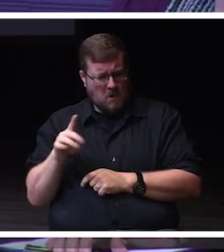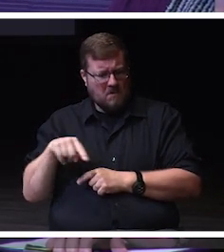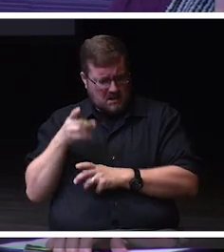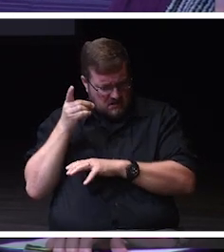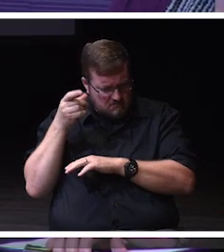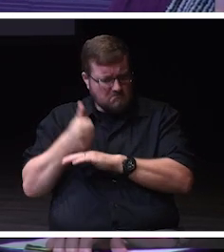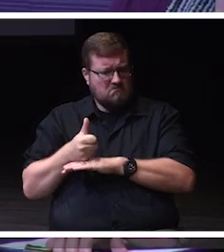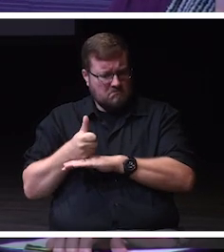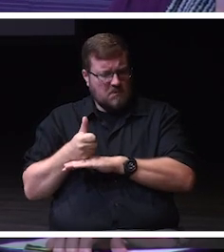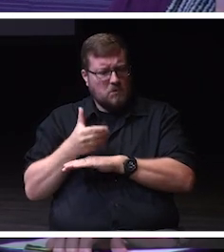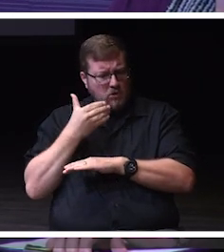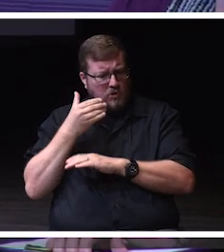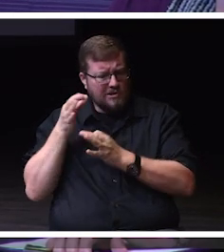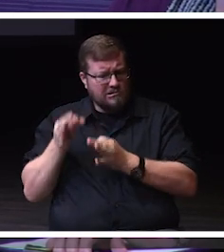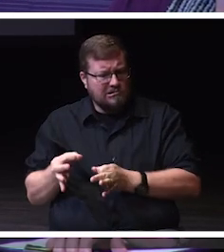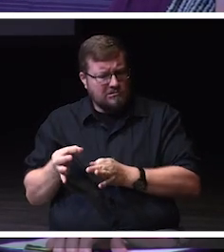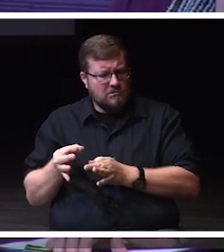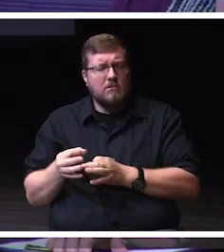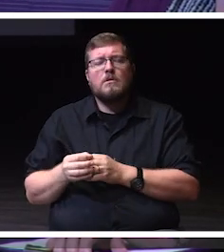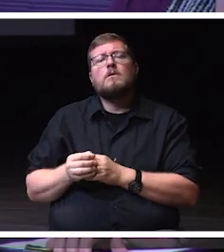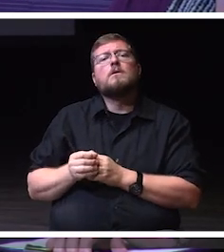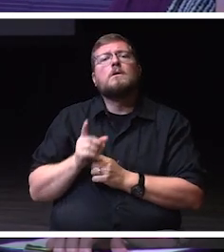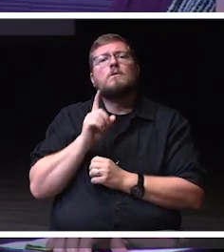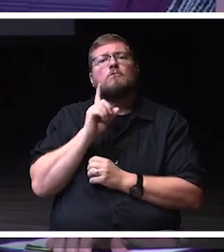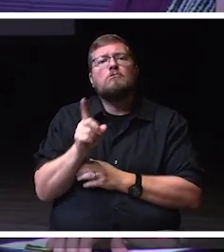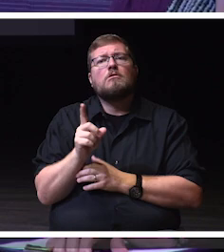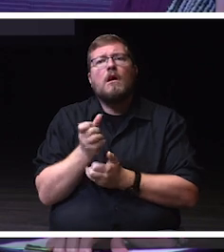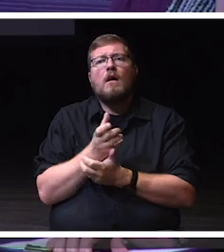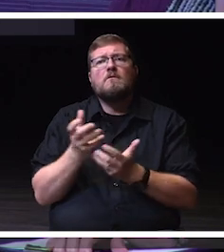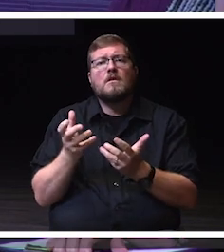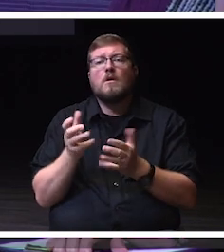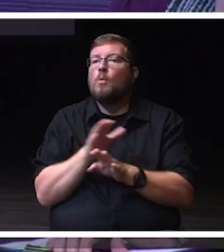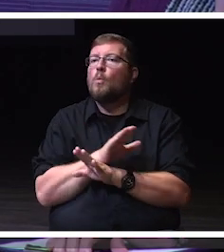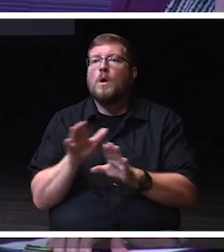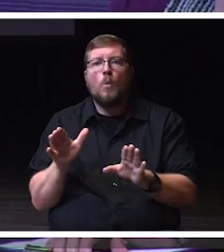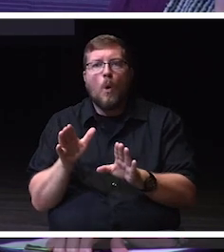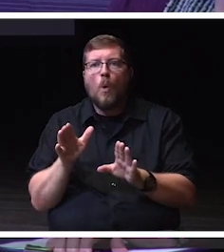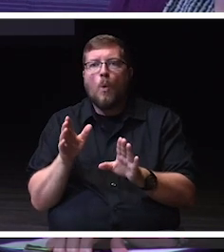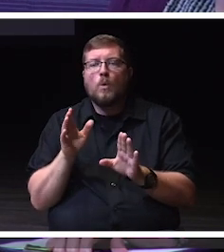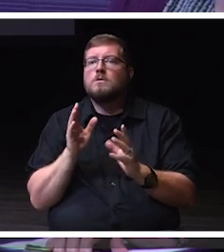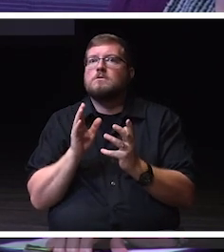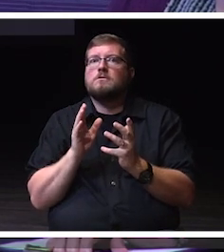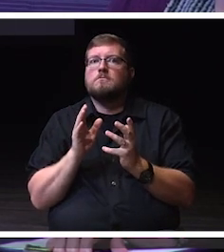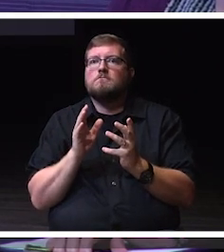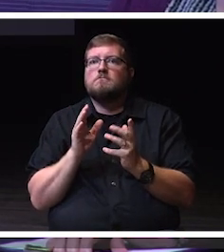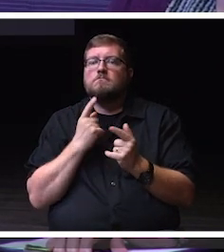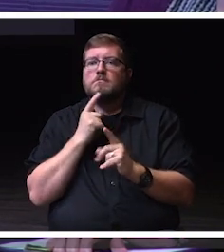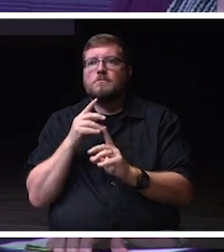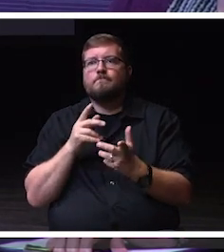Now, in all of this, we will never take our eyes away, will be razor focused on who we are and what we are here for.